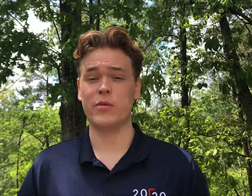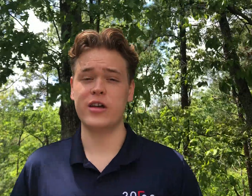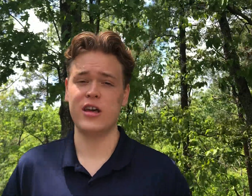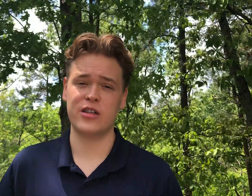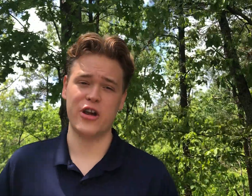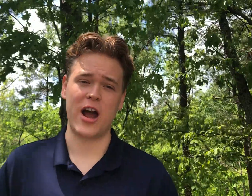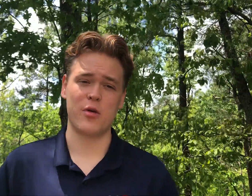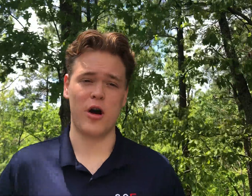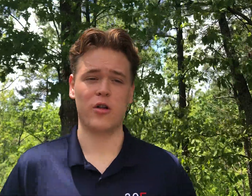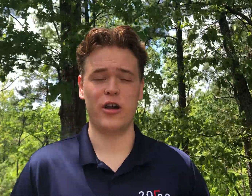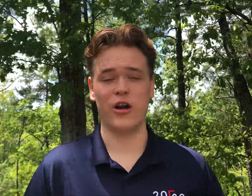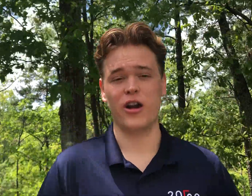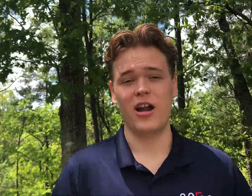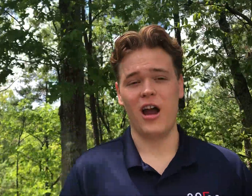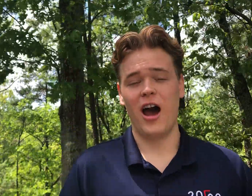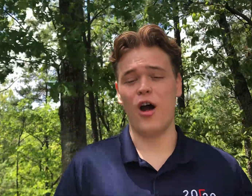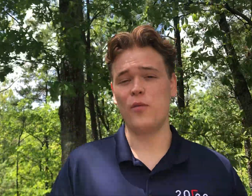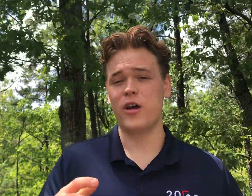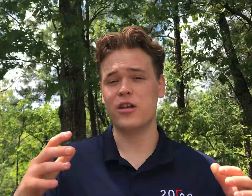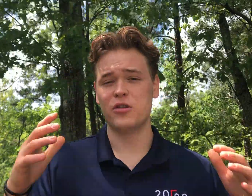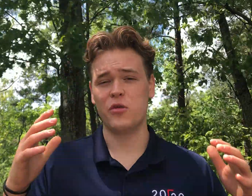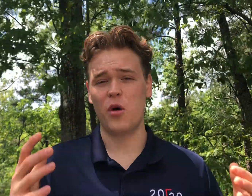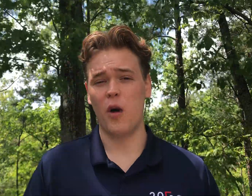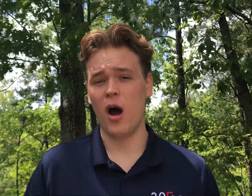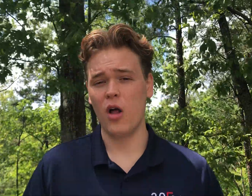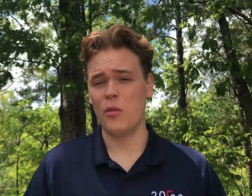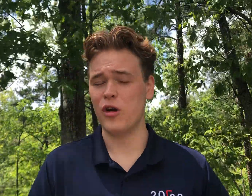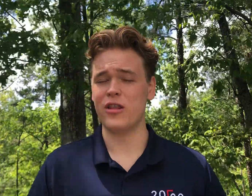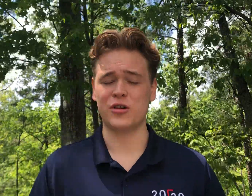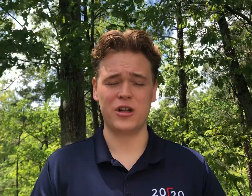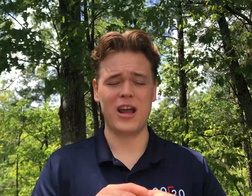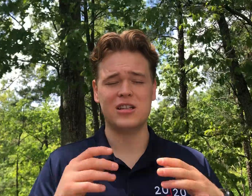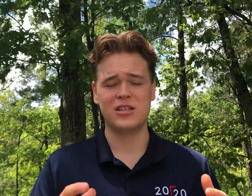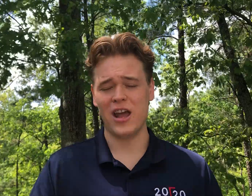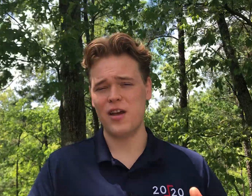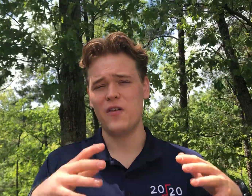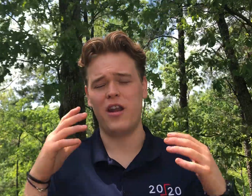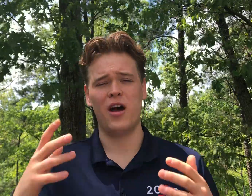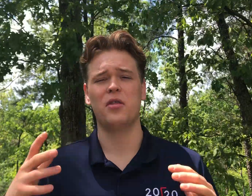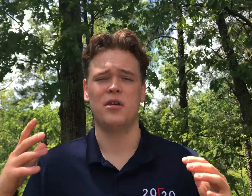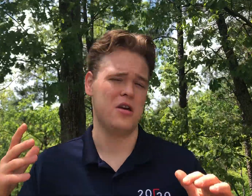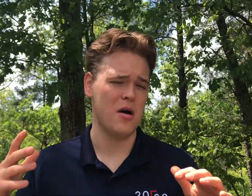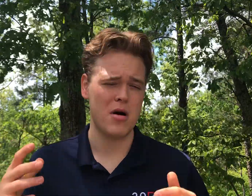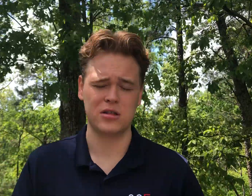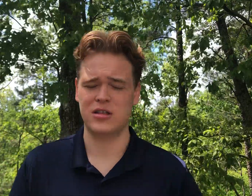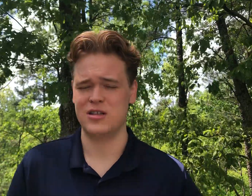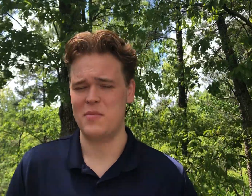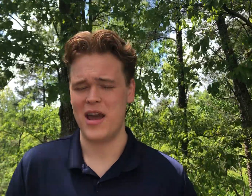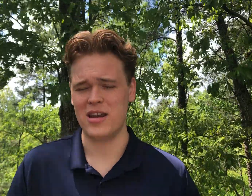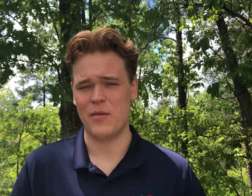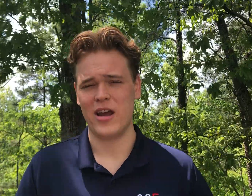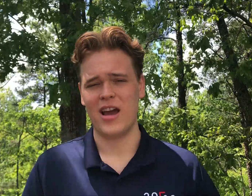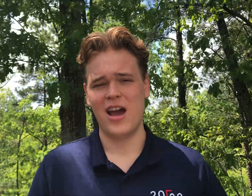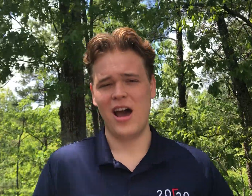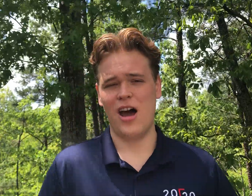What's up AG Bell family, it's Jack McConnell here. I hope you guys are doing well, I hope you guys are staying safe and healthy amongst this pandemic,